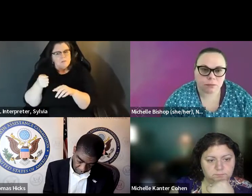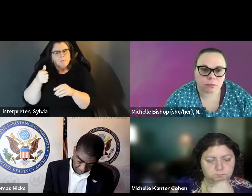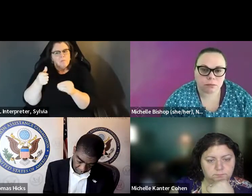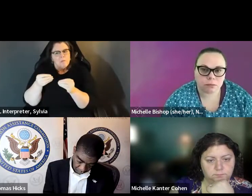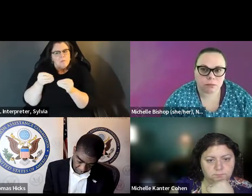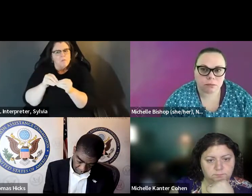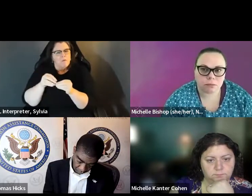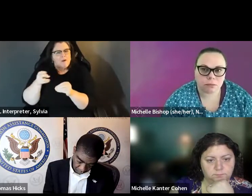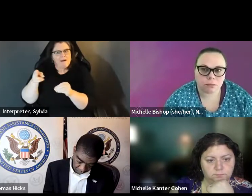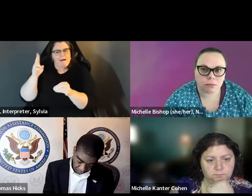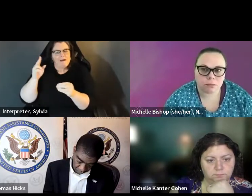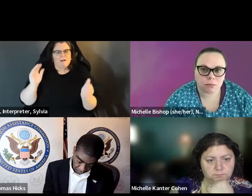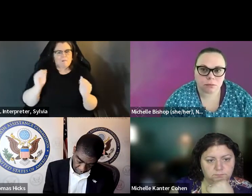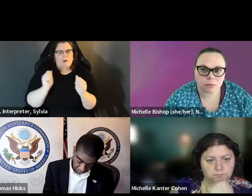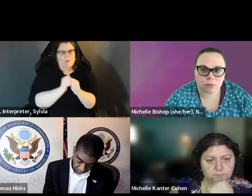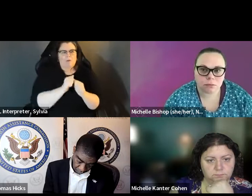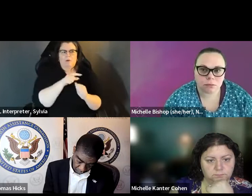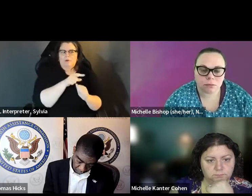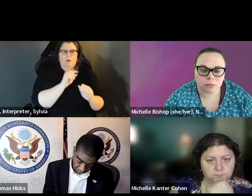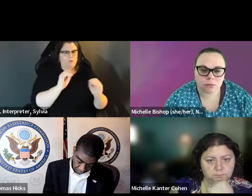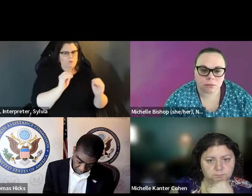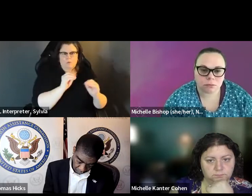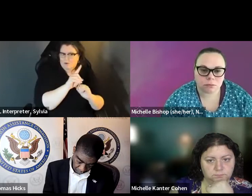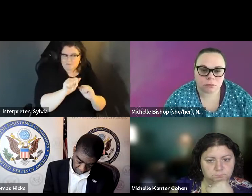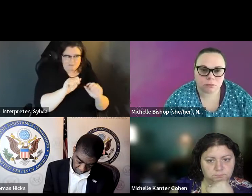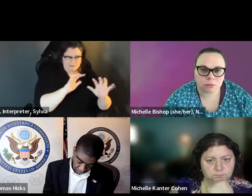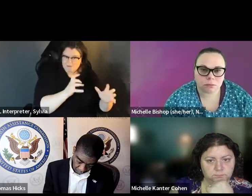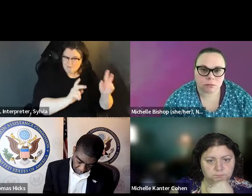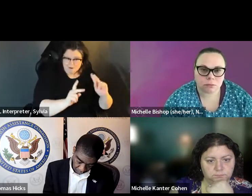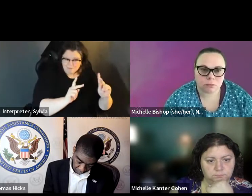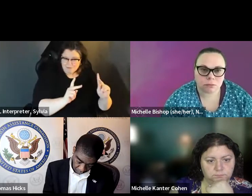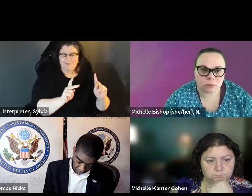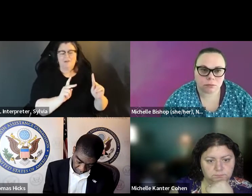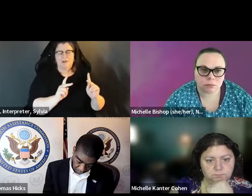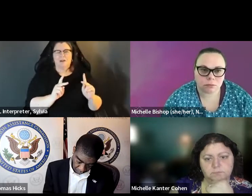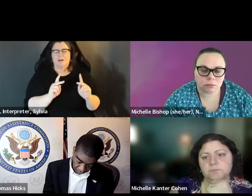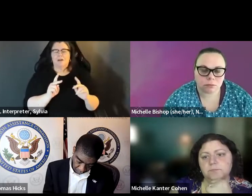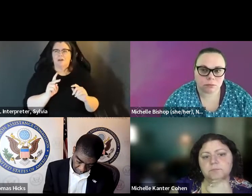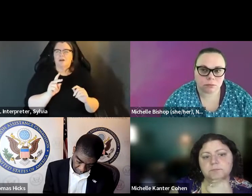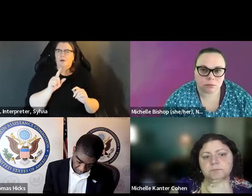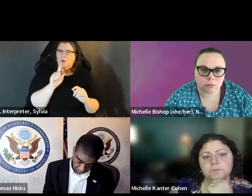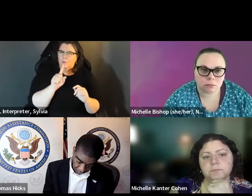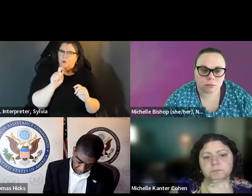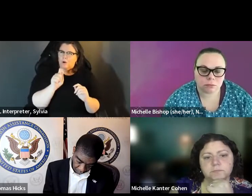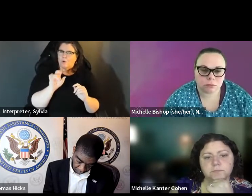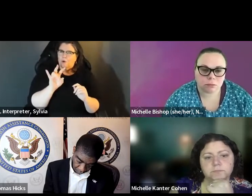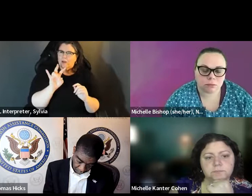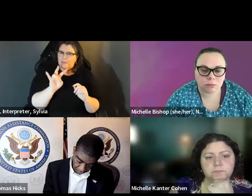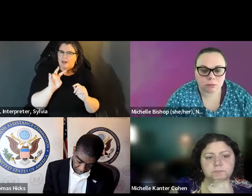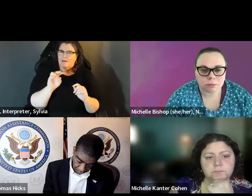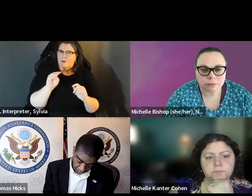disabilities in 2020 was slightly larger on a percentage basis than among people without disabilities.